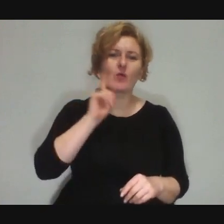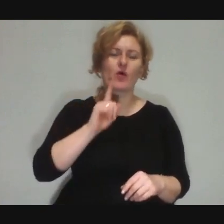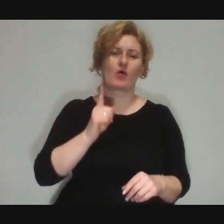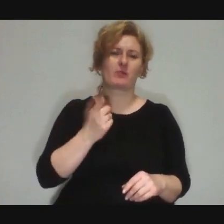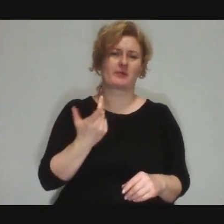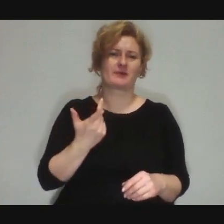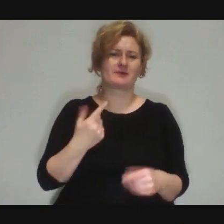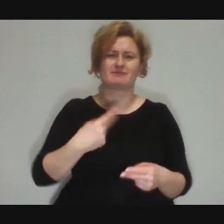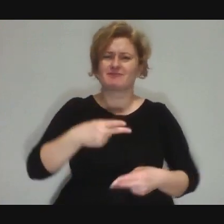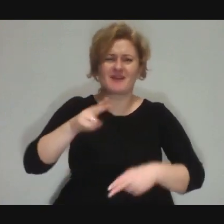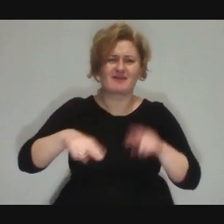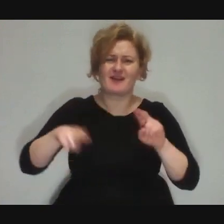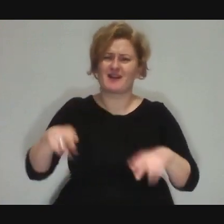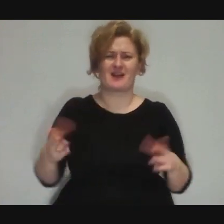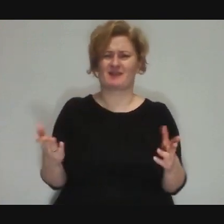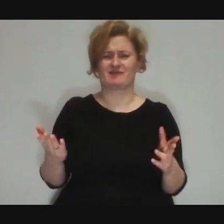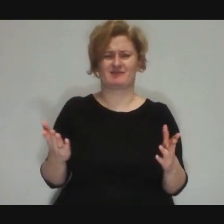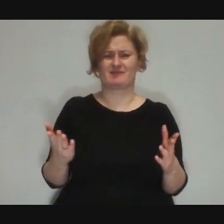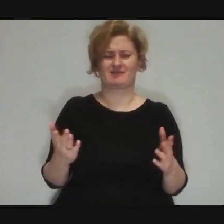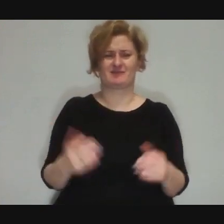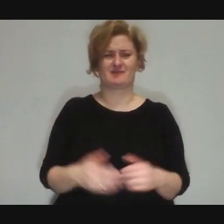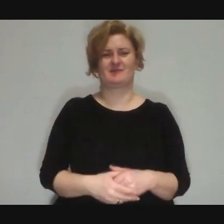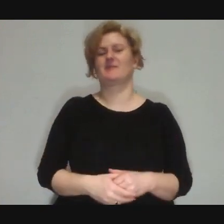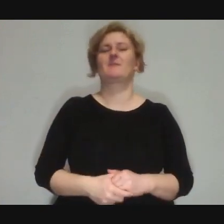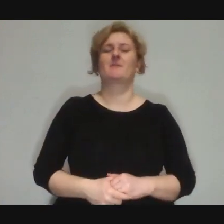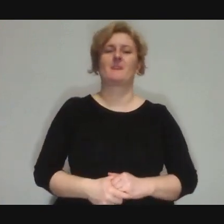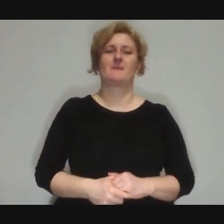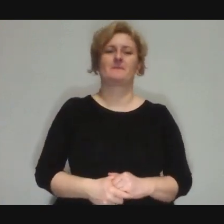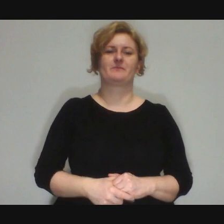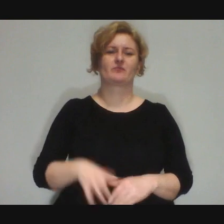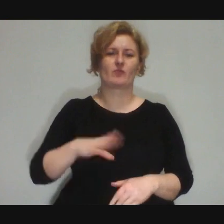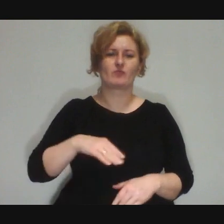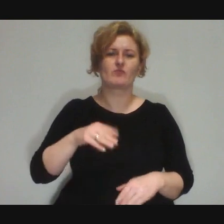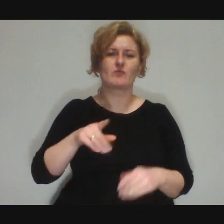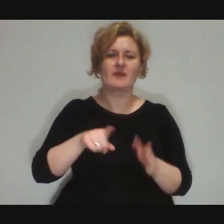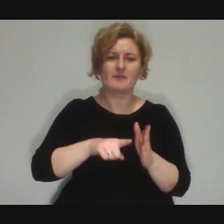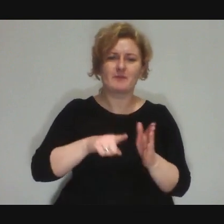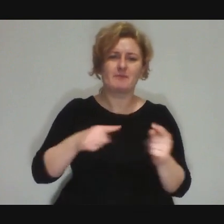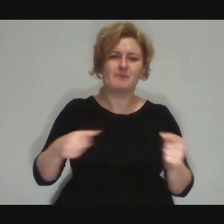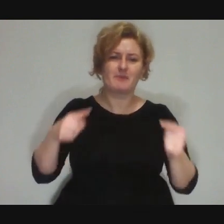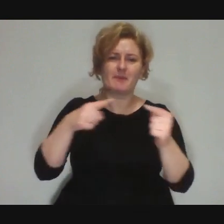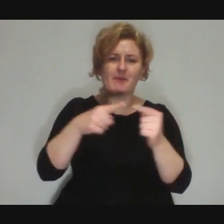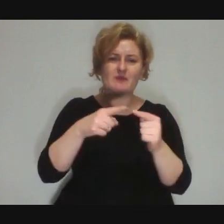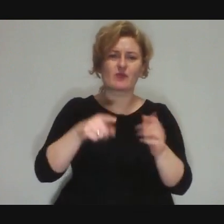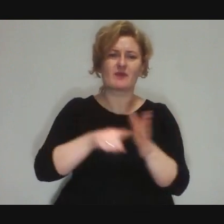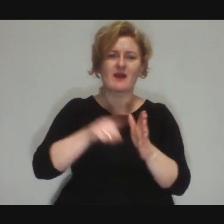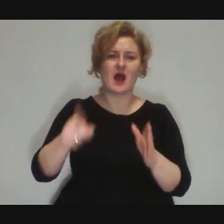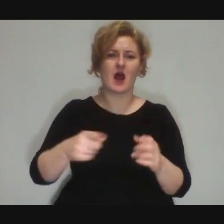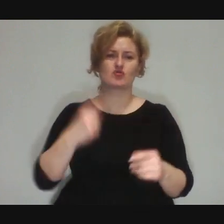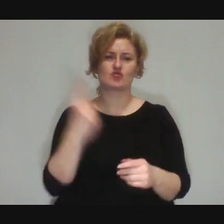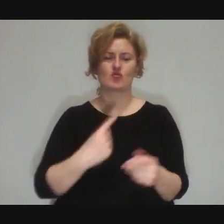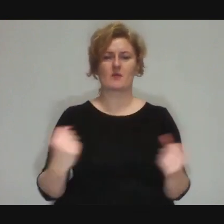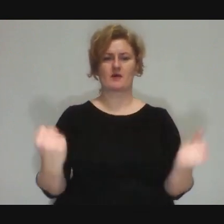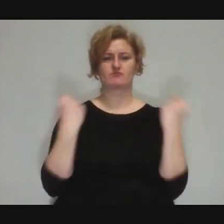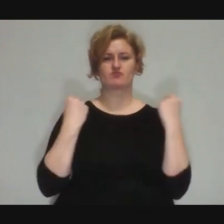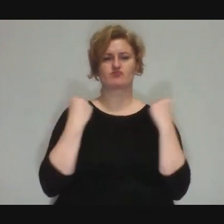Because circus is suitable for super athletic people who would eat there a thousand chops...